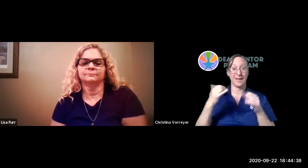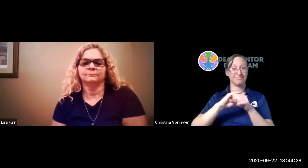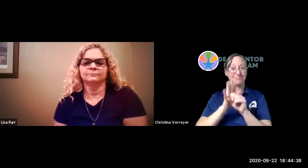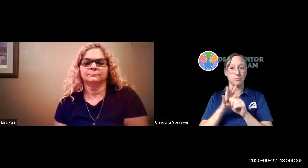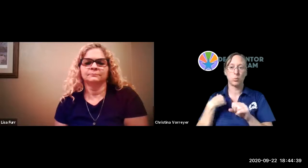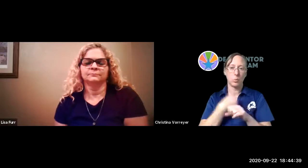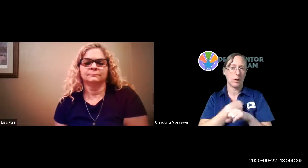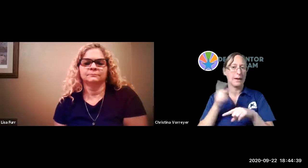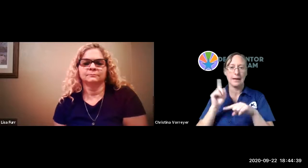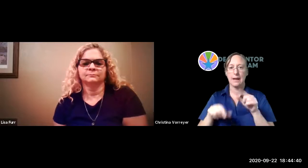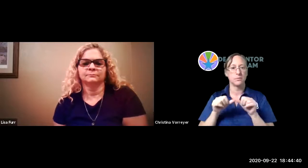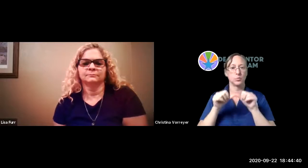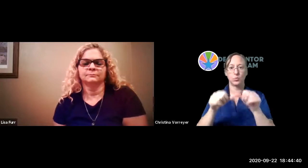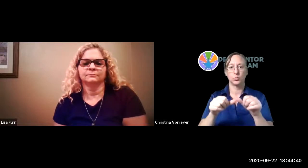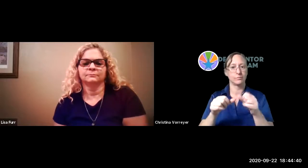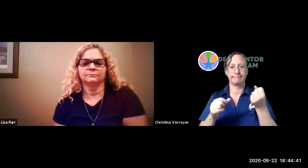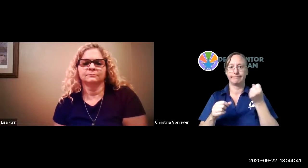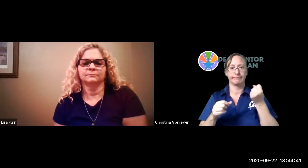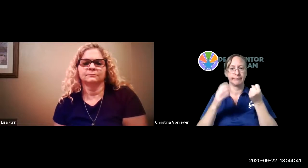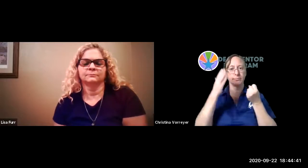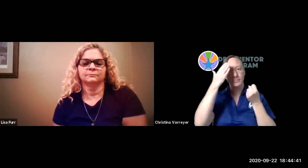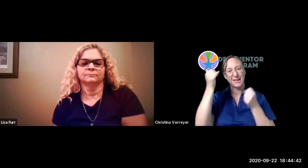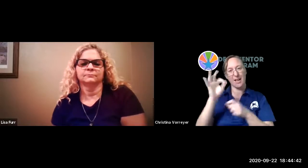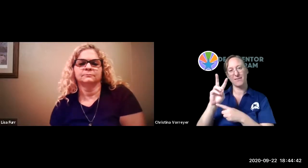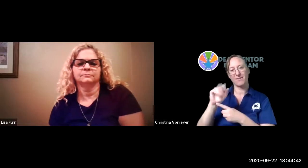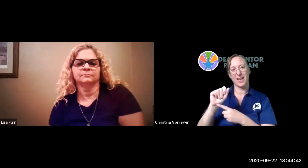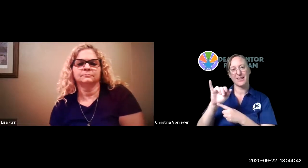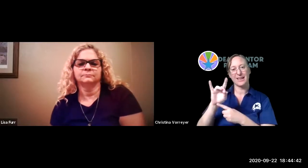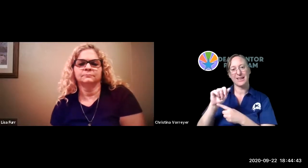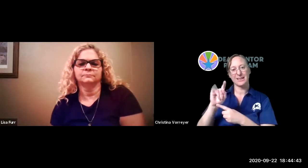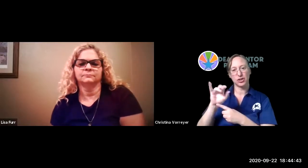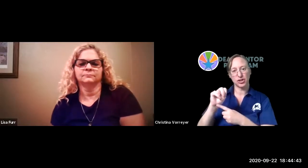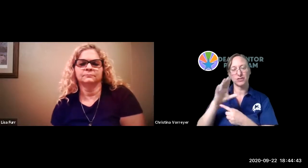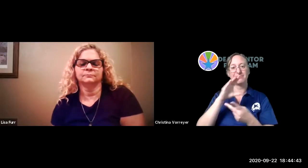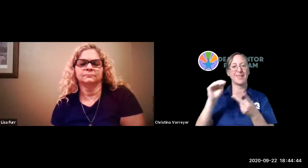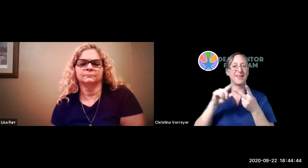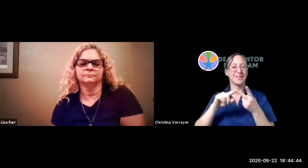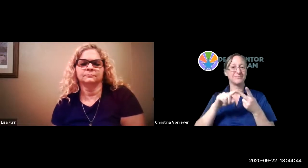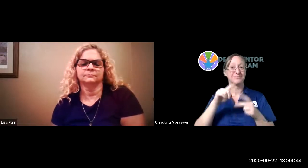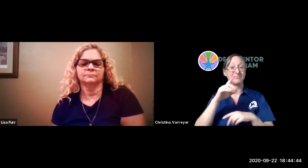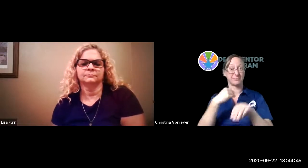however in the current situation with covid we are not